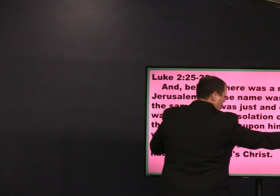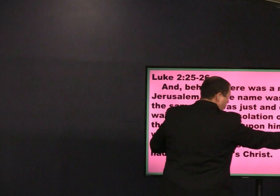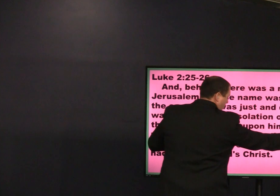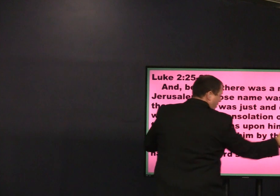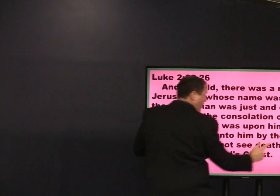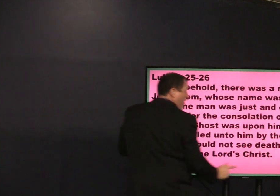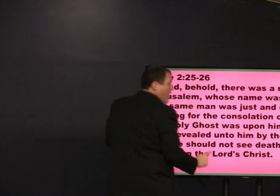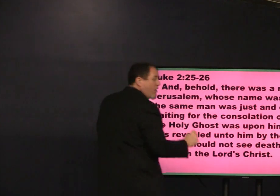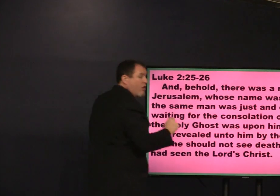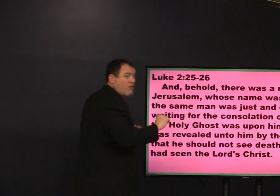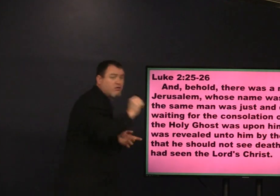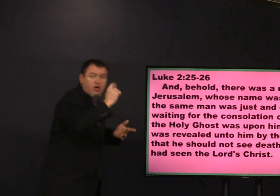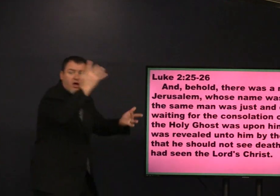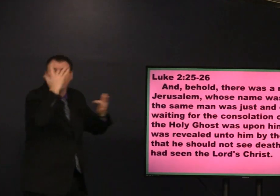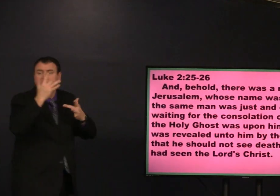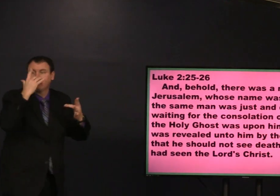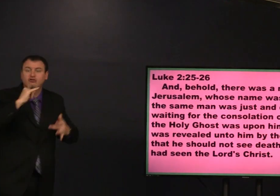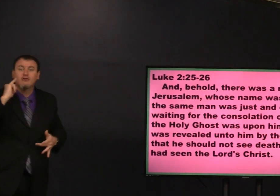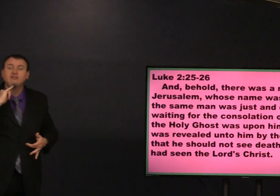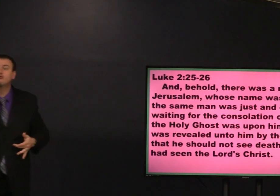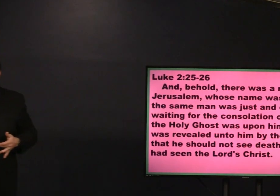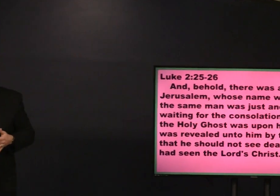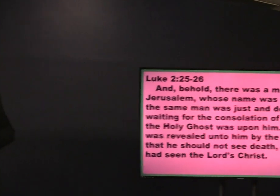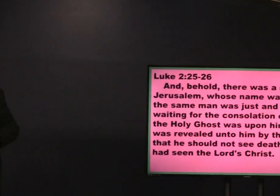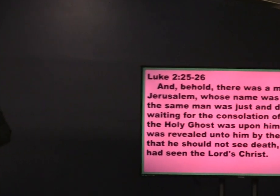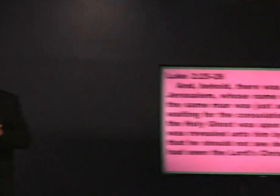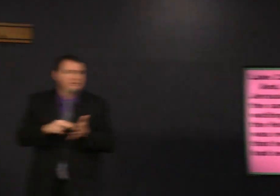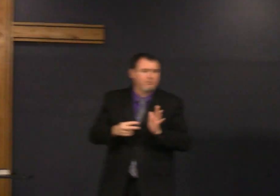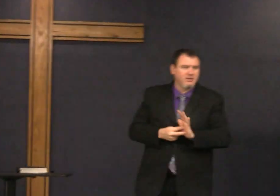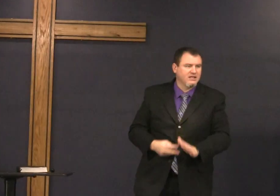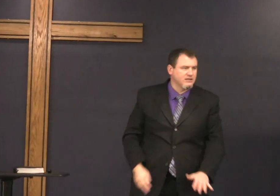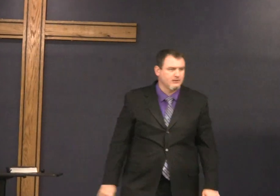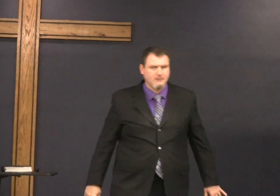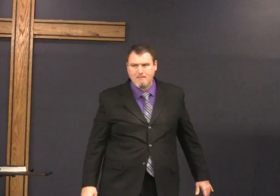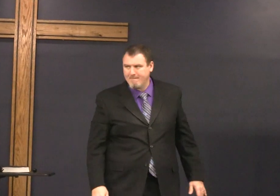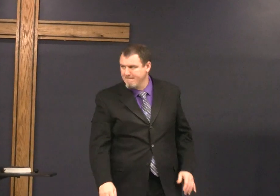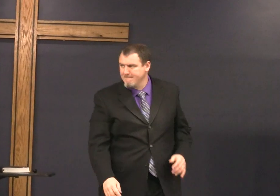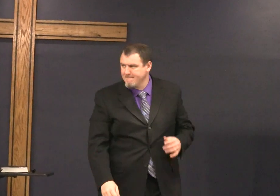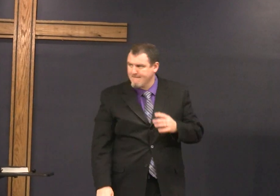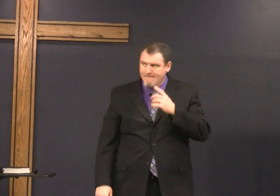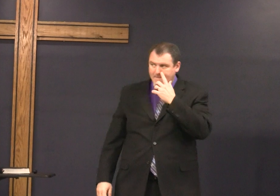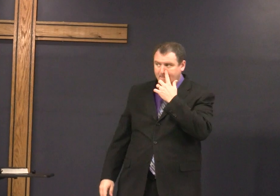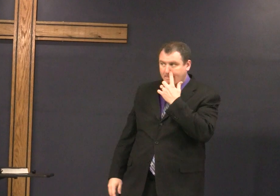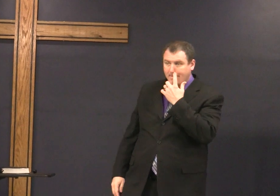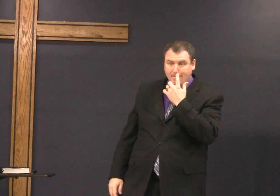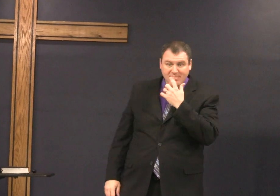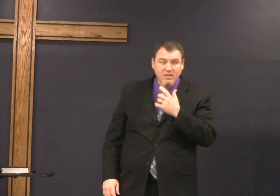now this phrase for the consolation of Israel what is what does this phrase mean